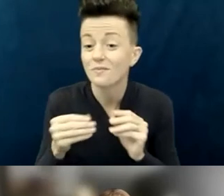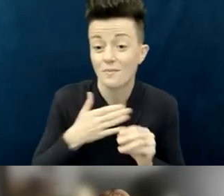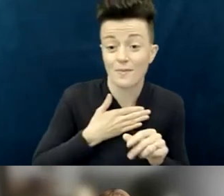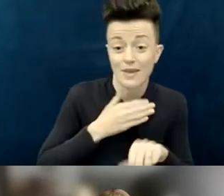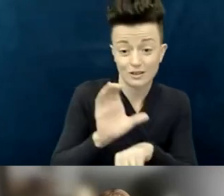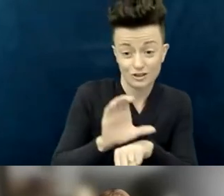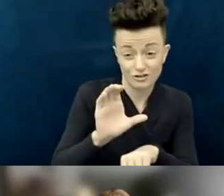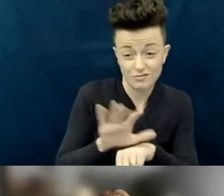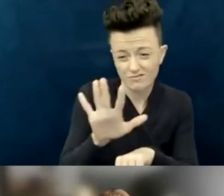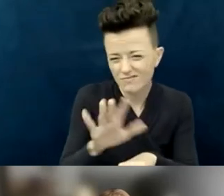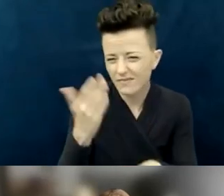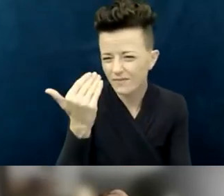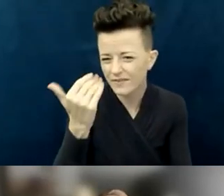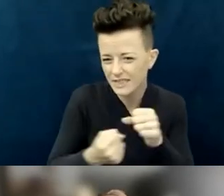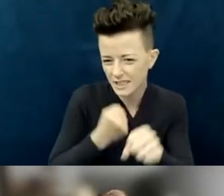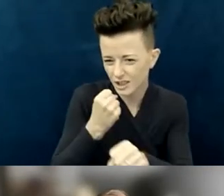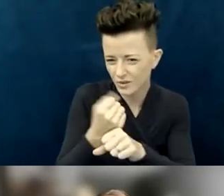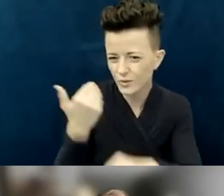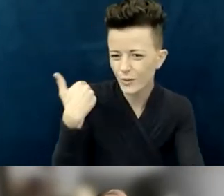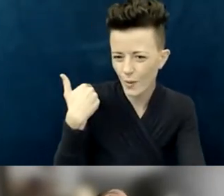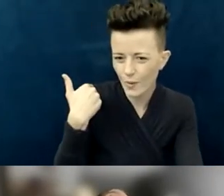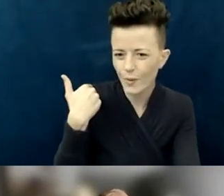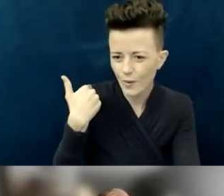a significant addition onto our church.